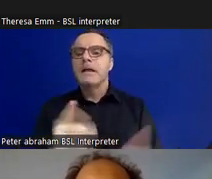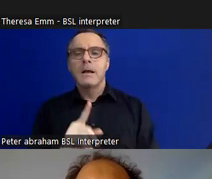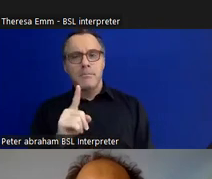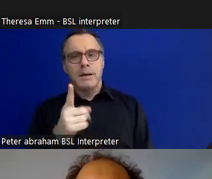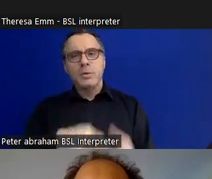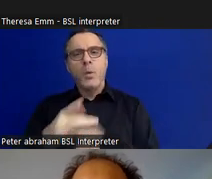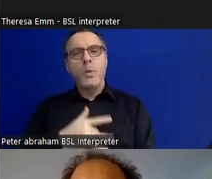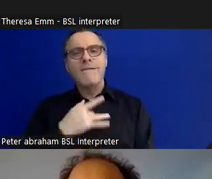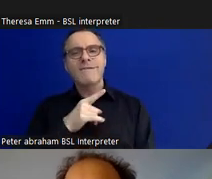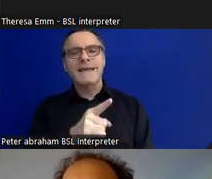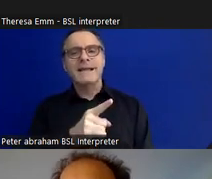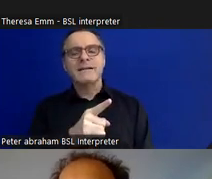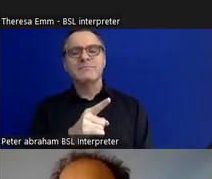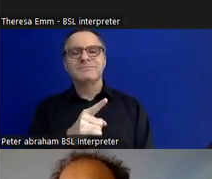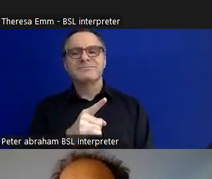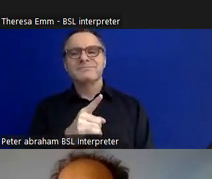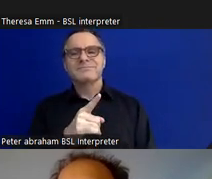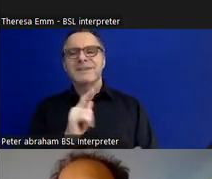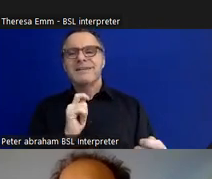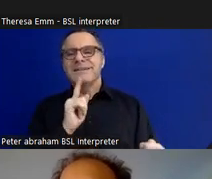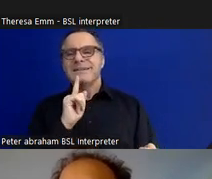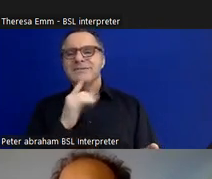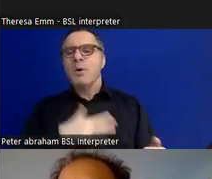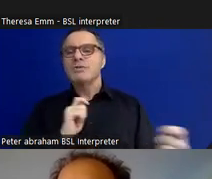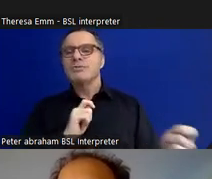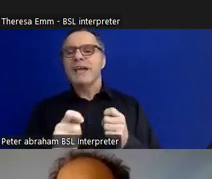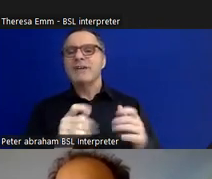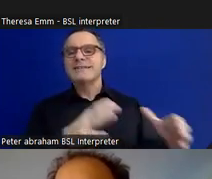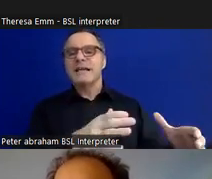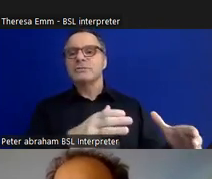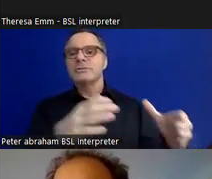rather than changing just section by section, we need to do a whole main gallery's re-development